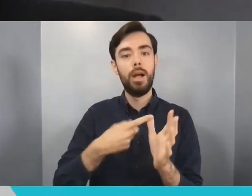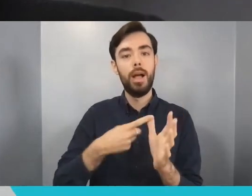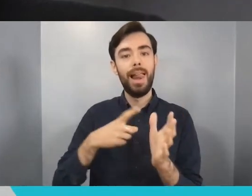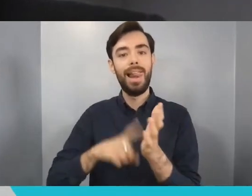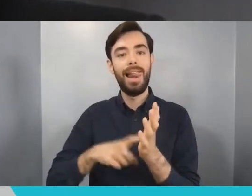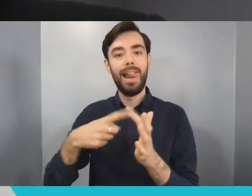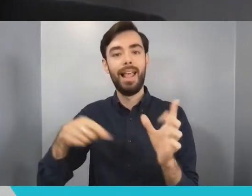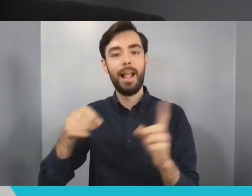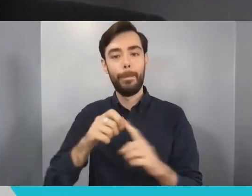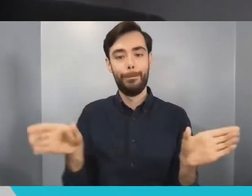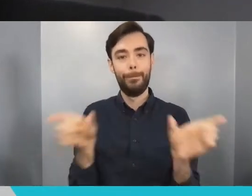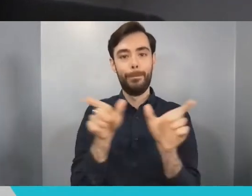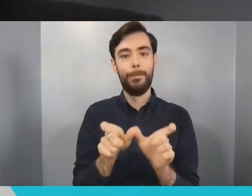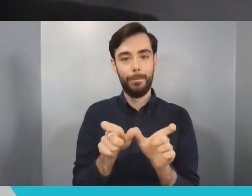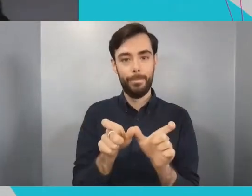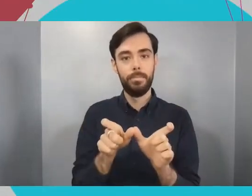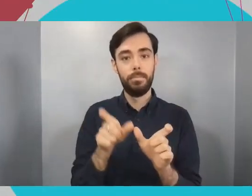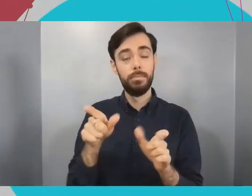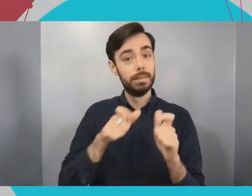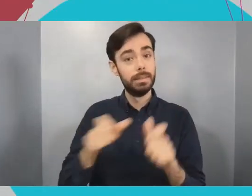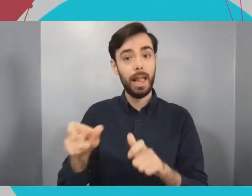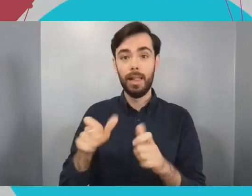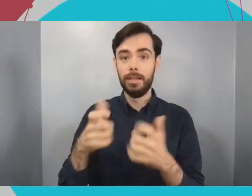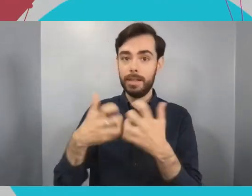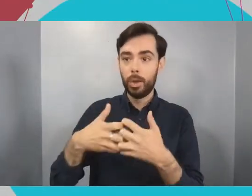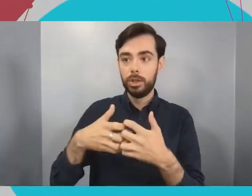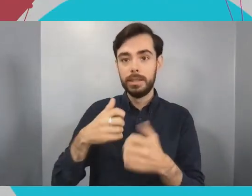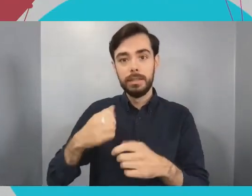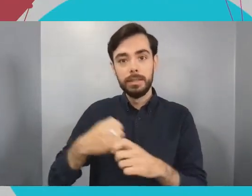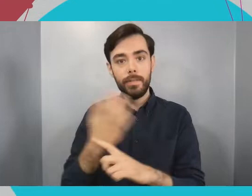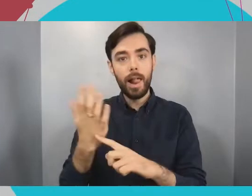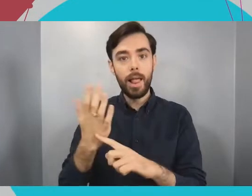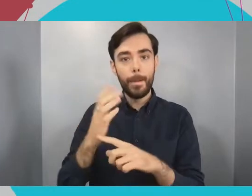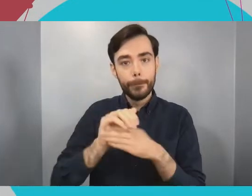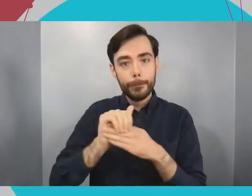We are honoured to have Tom with us today and I would like to hand over to Tom now to